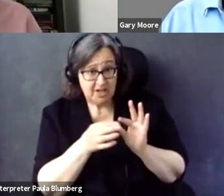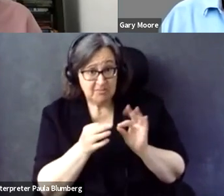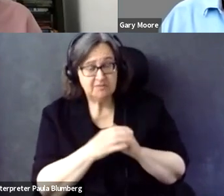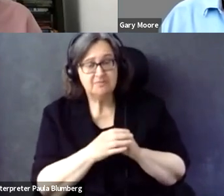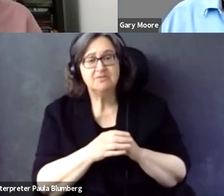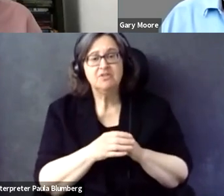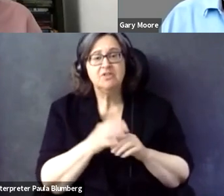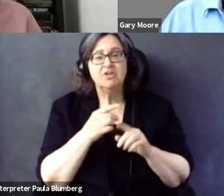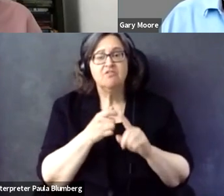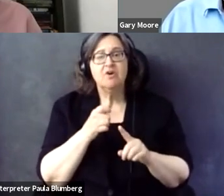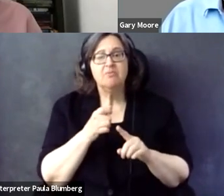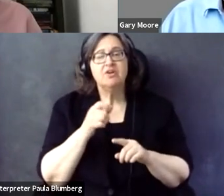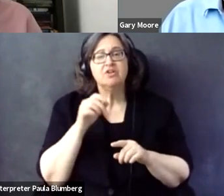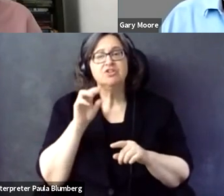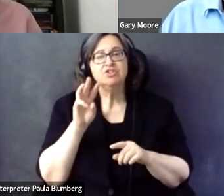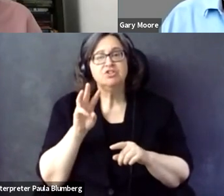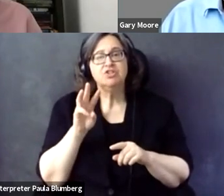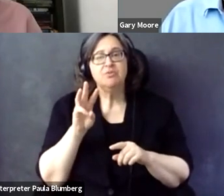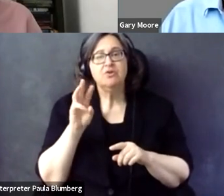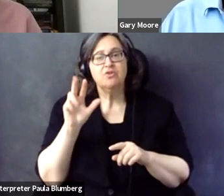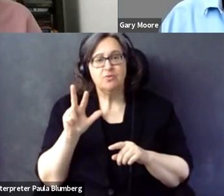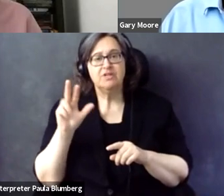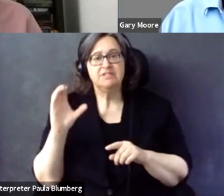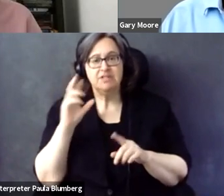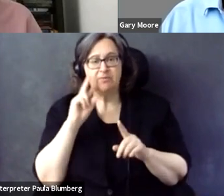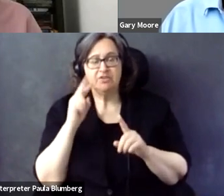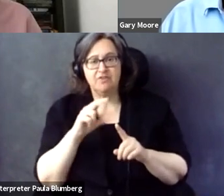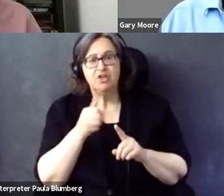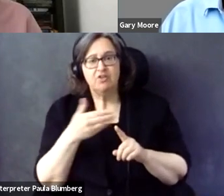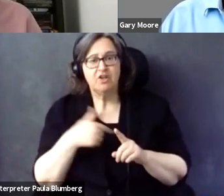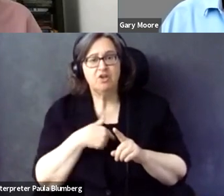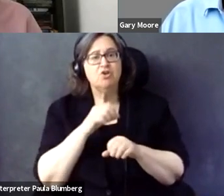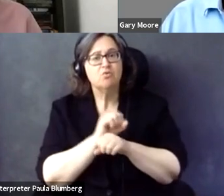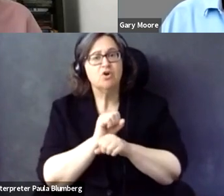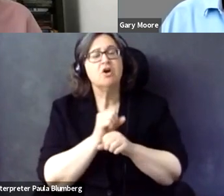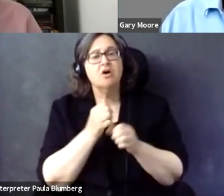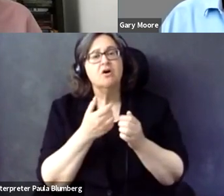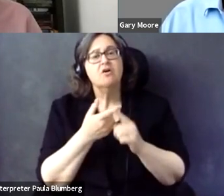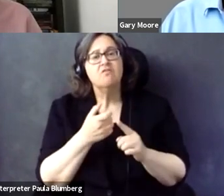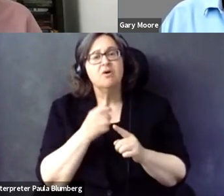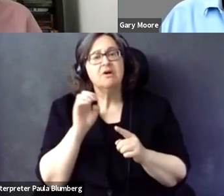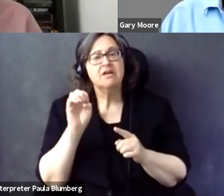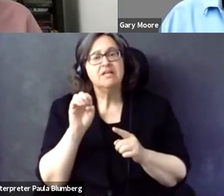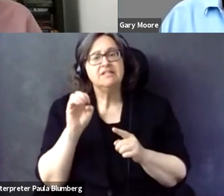communities. >> SHADI ABOU-ZAHRA: May I say something briefly on that? Yeah. From IAAP perspective, another thing that